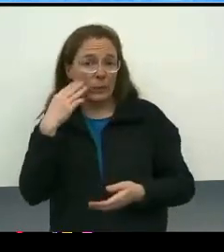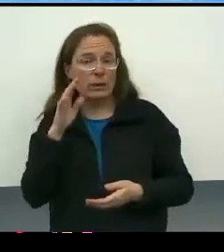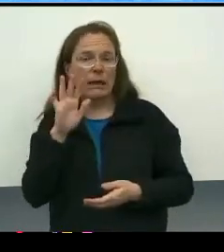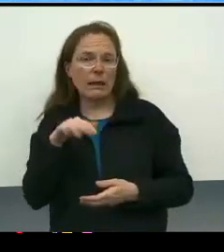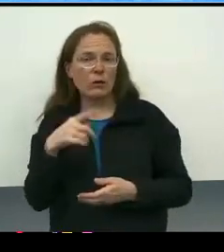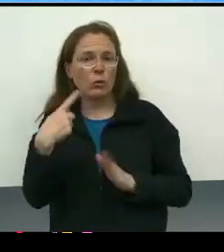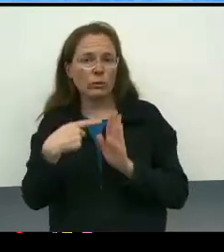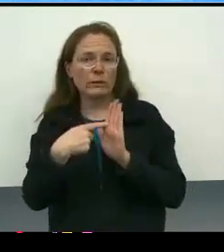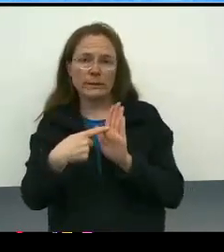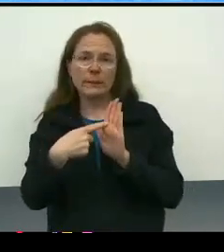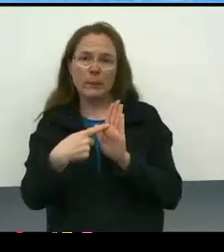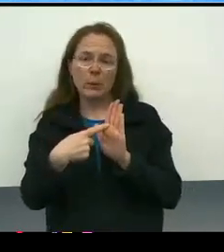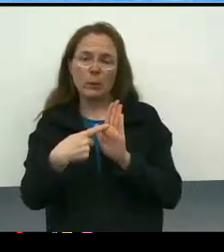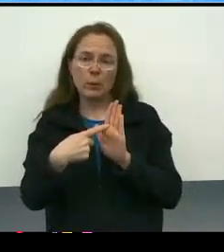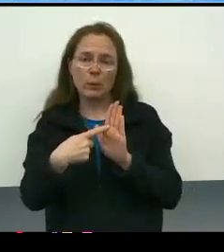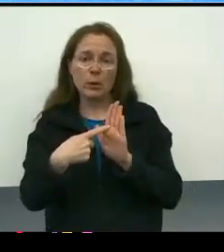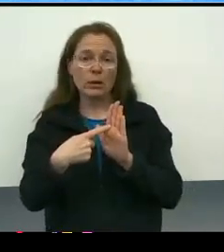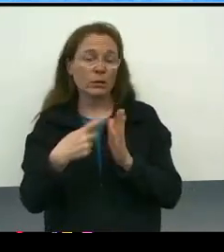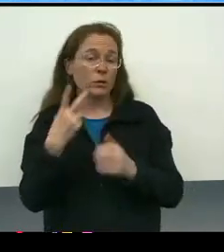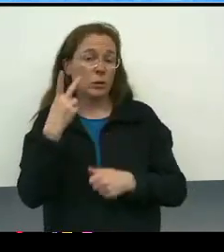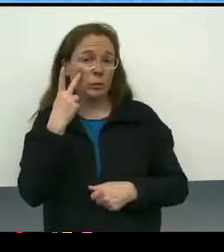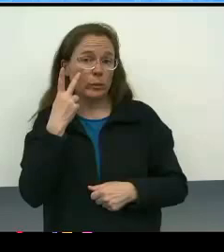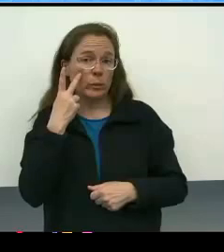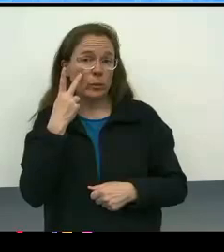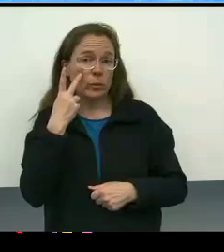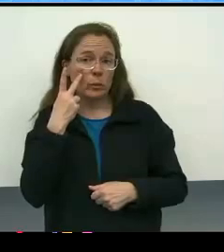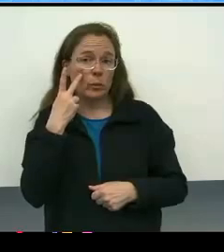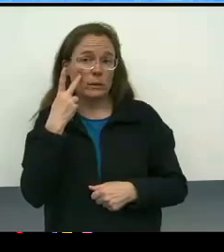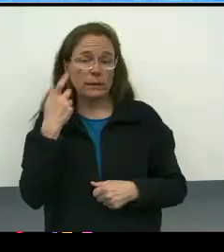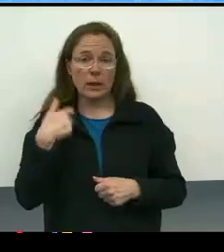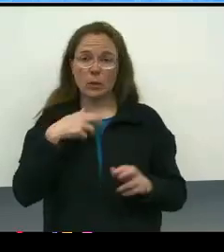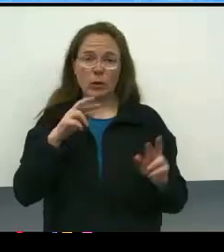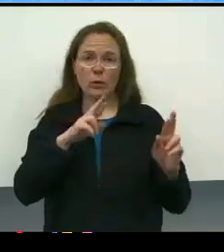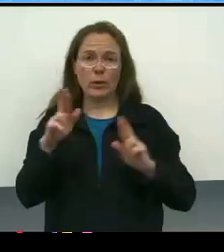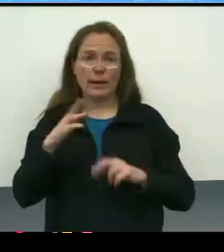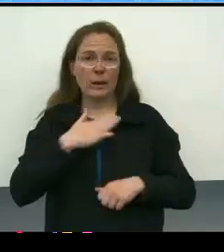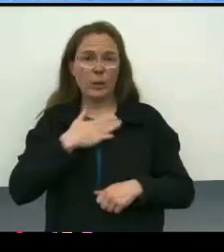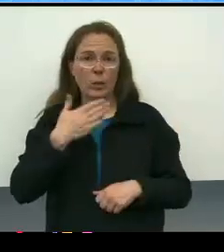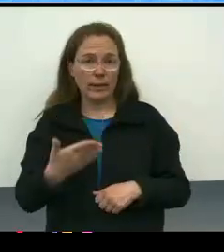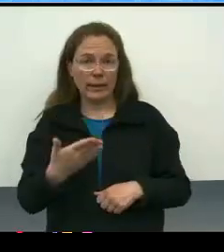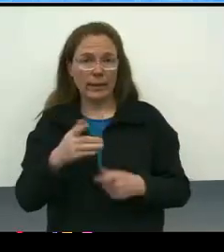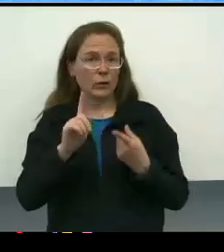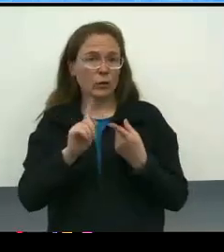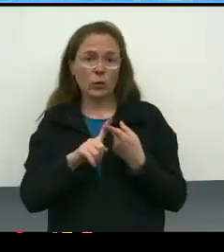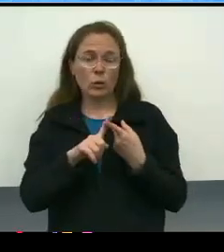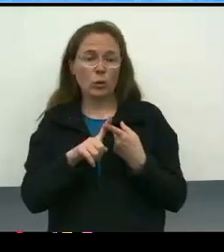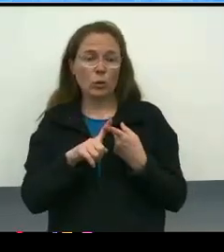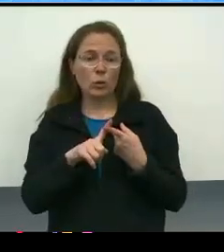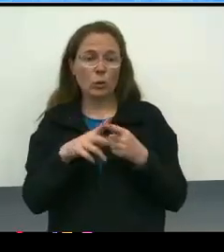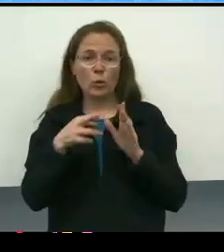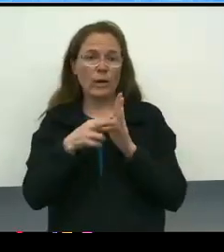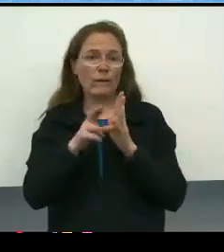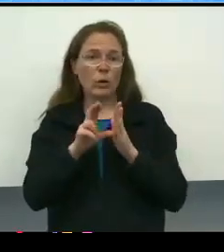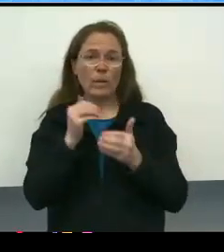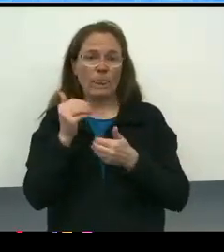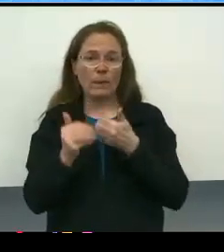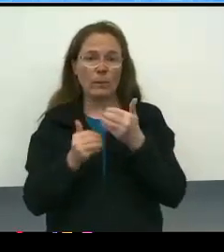And we will see, again, we're ready and willing to review our process